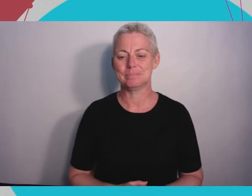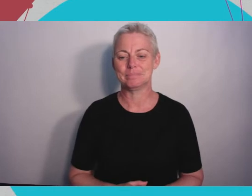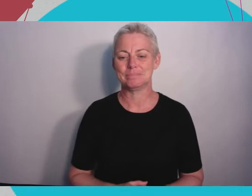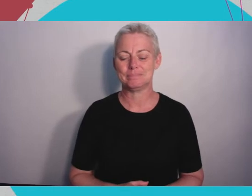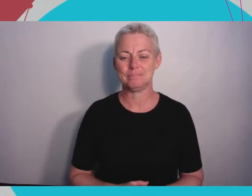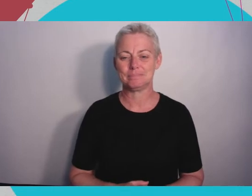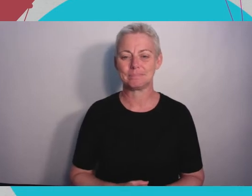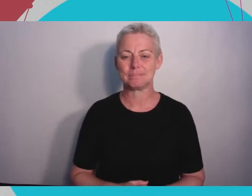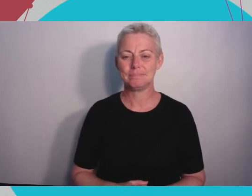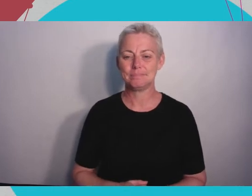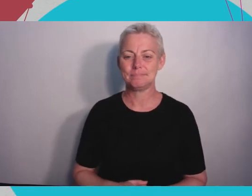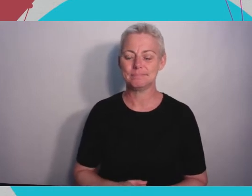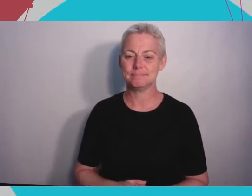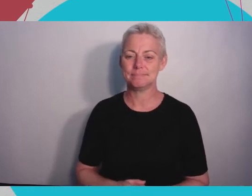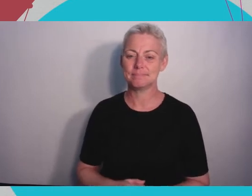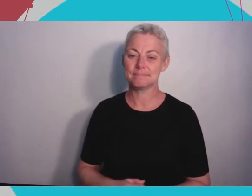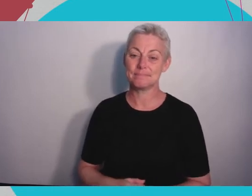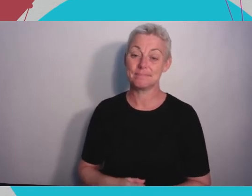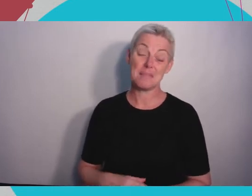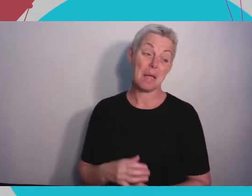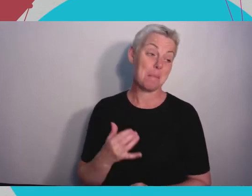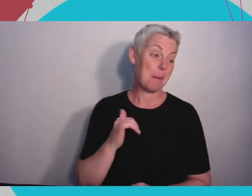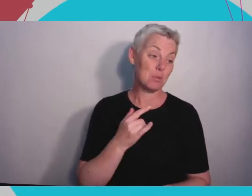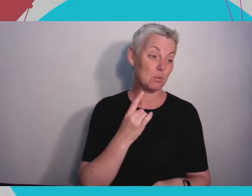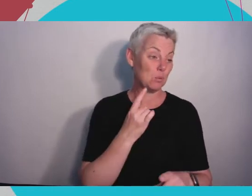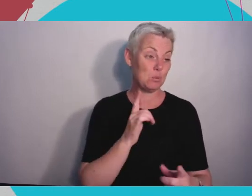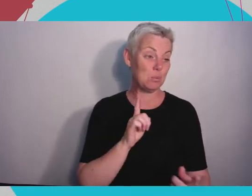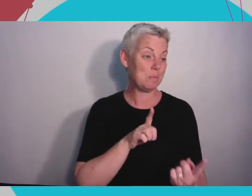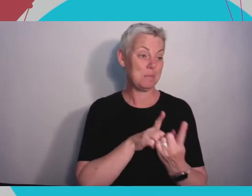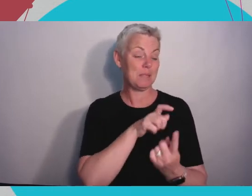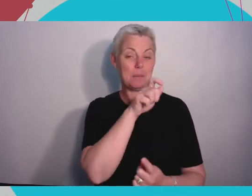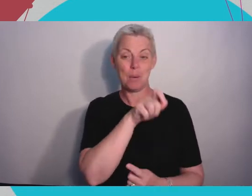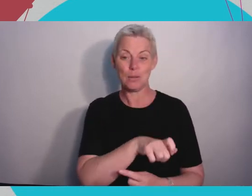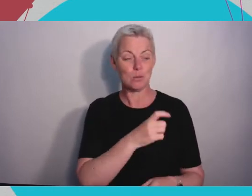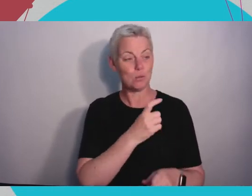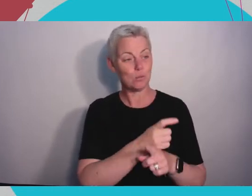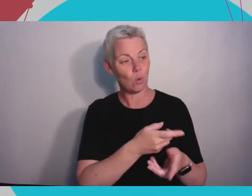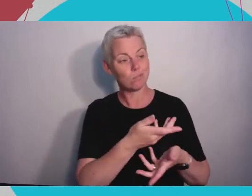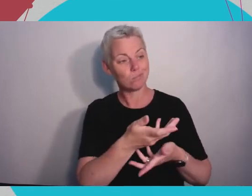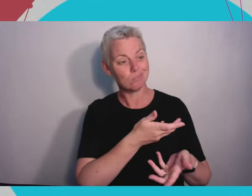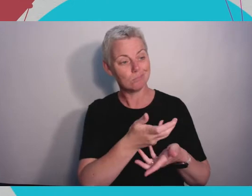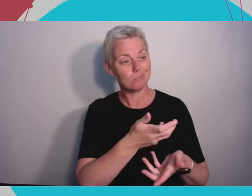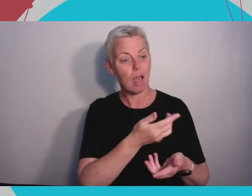a good career path opens up because they remember you from the event or whether it's you thinking